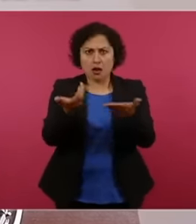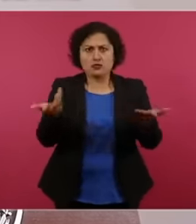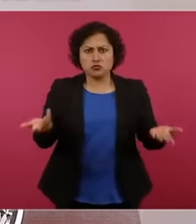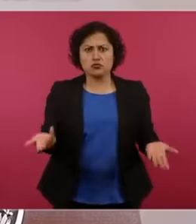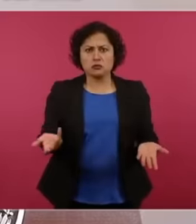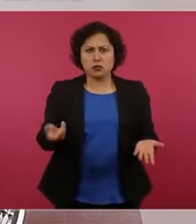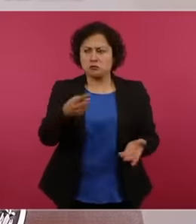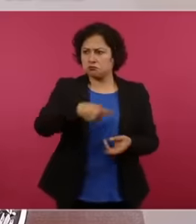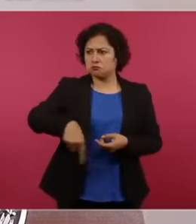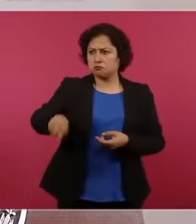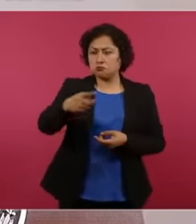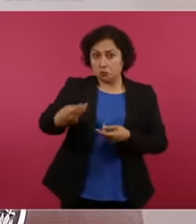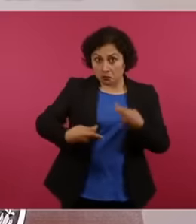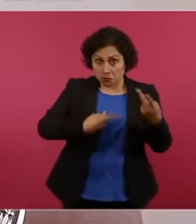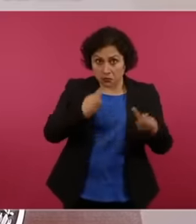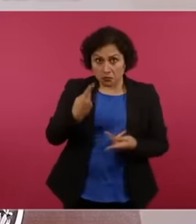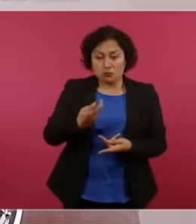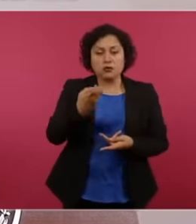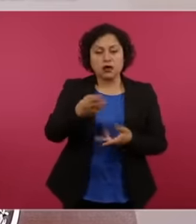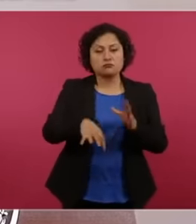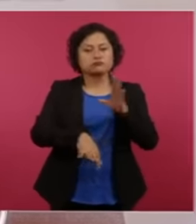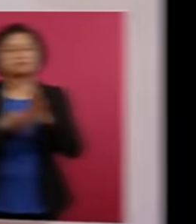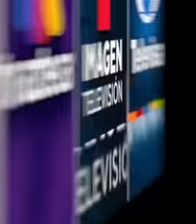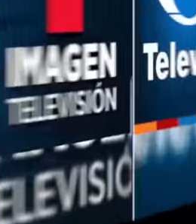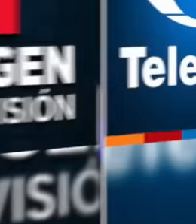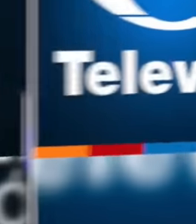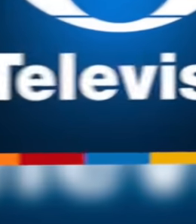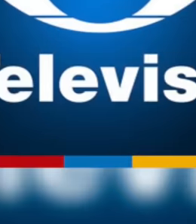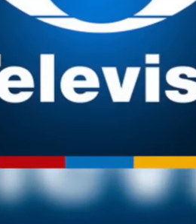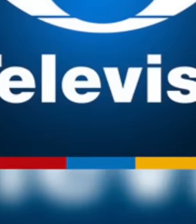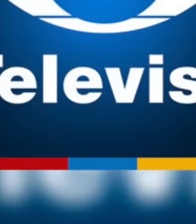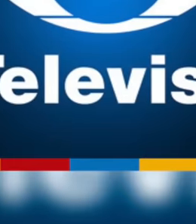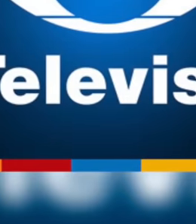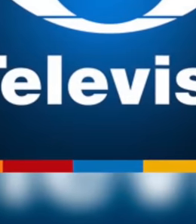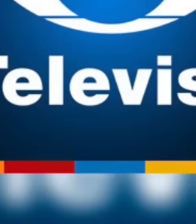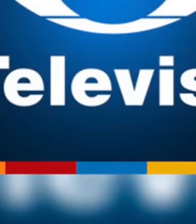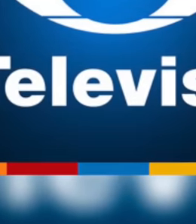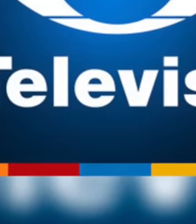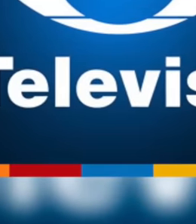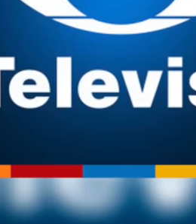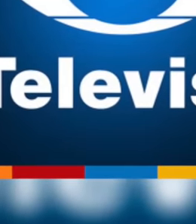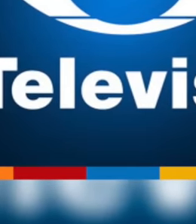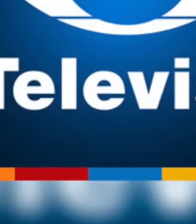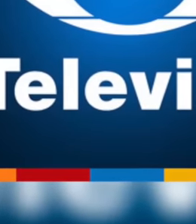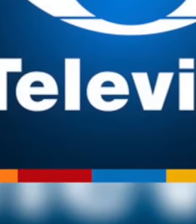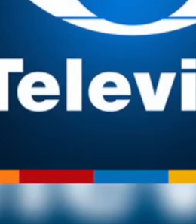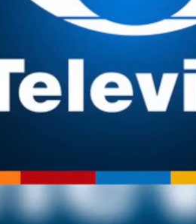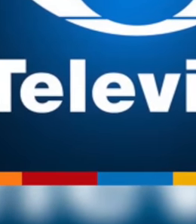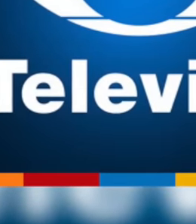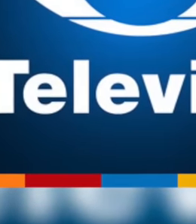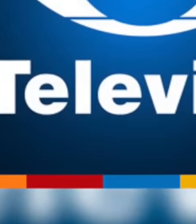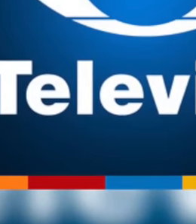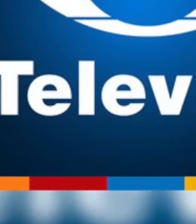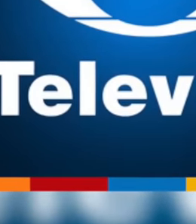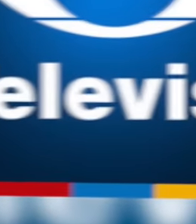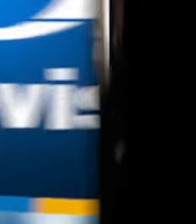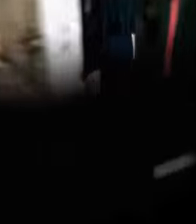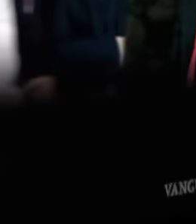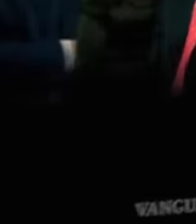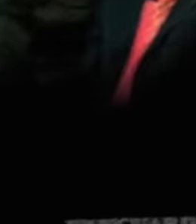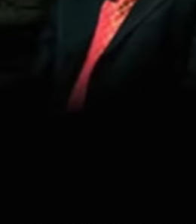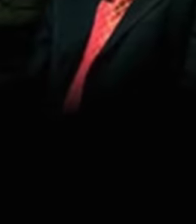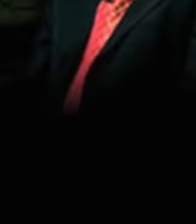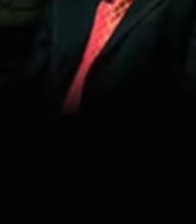media, on the contrary, it unmasks media that tell lies. It is necessary to emphasize